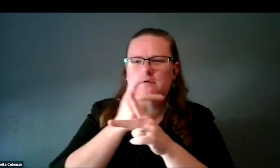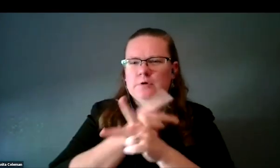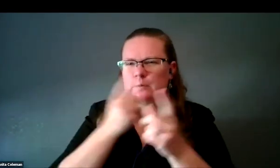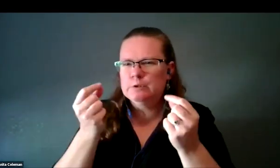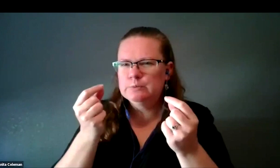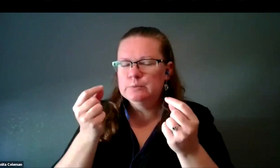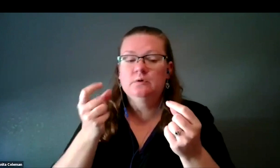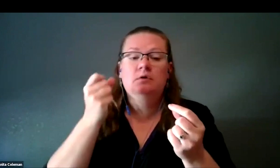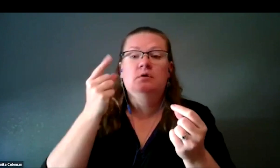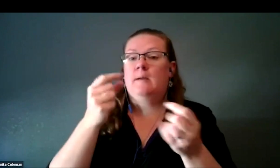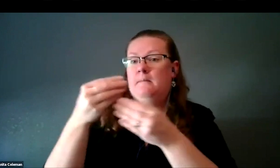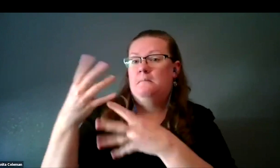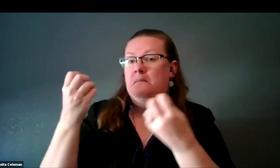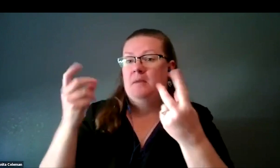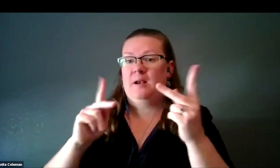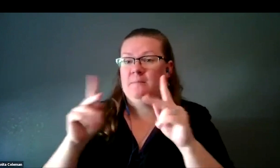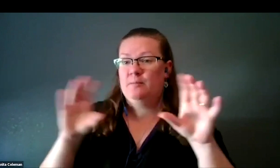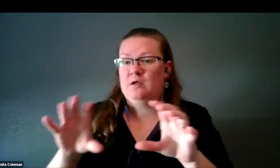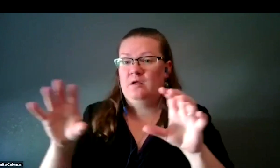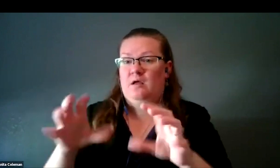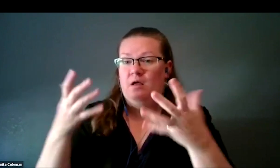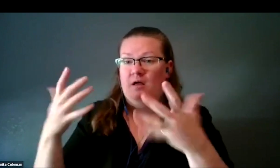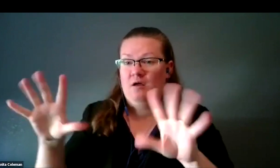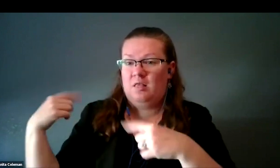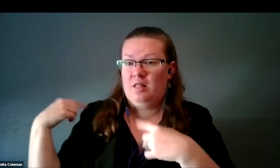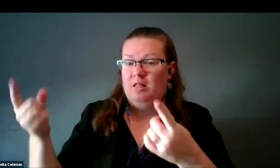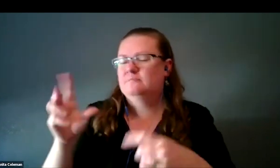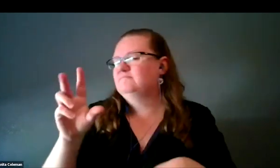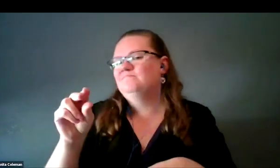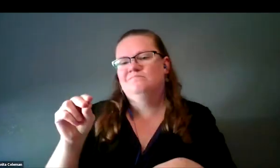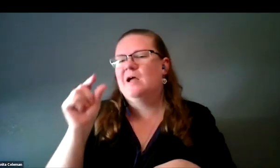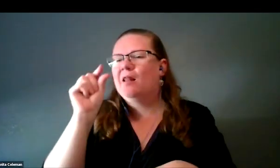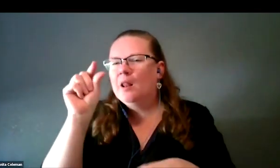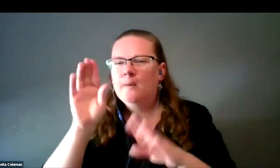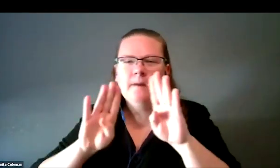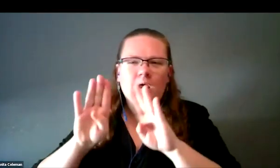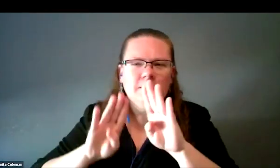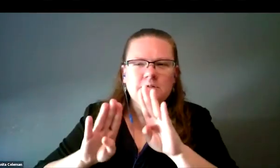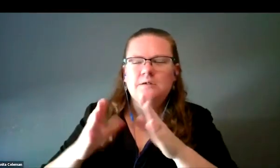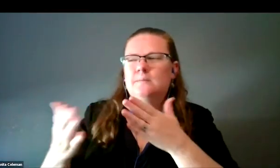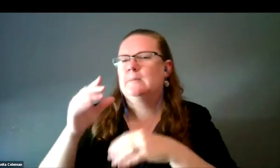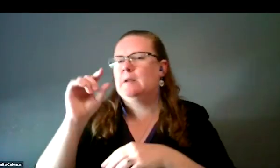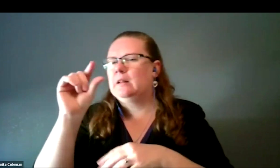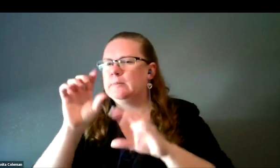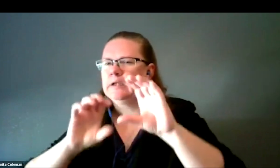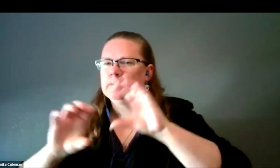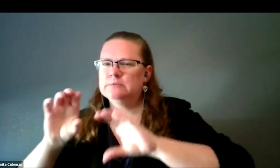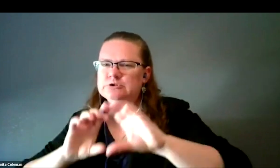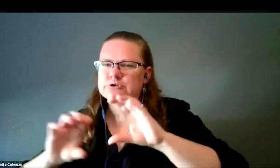Not many people had done it before. I think there were some biology and maybe chemistry. We also partnered with a few people